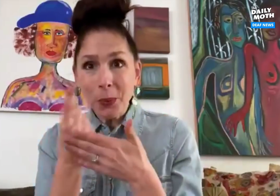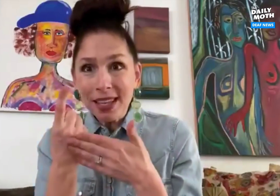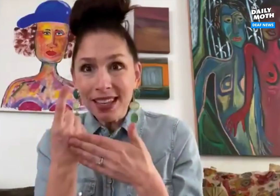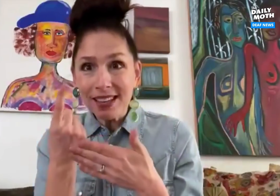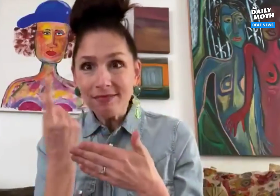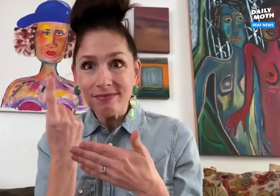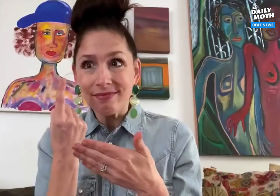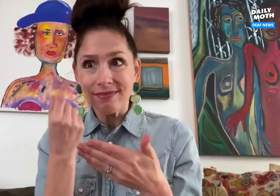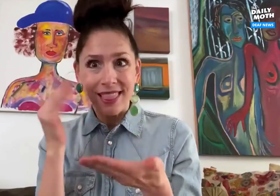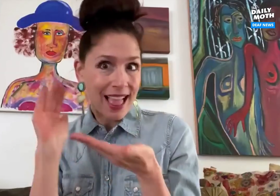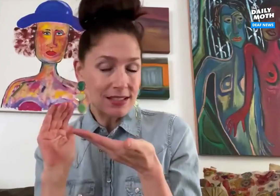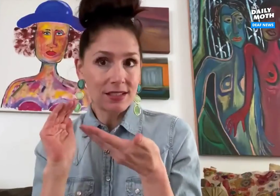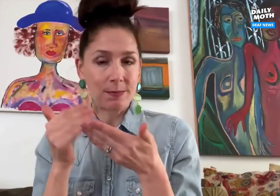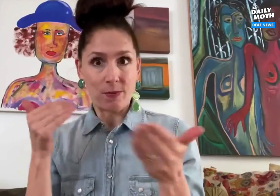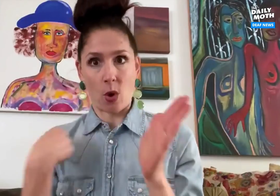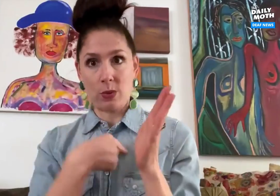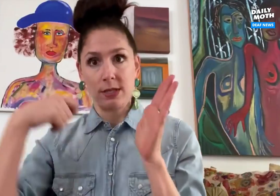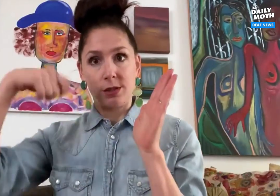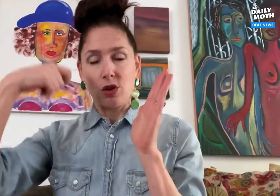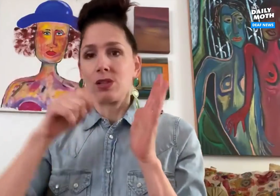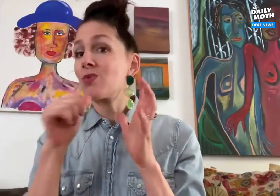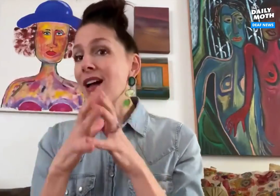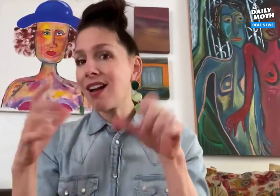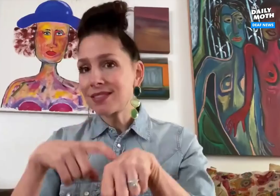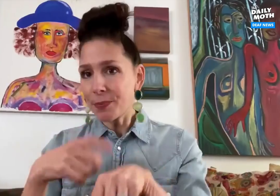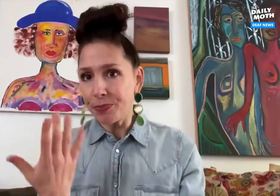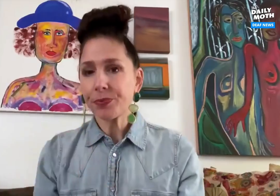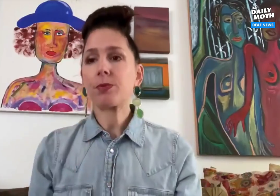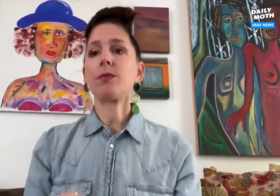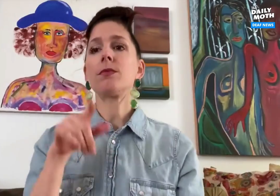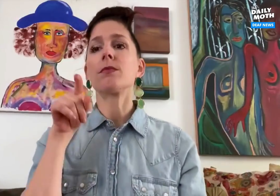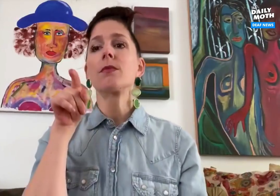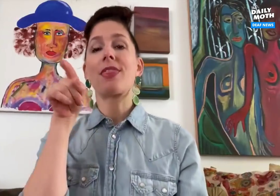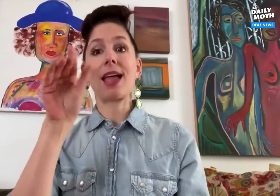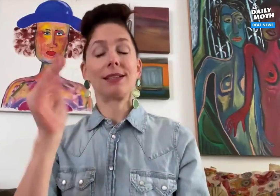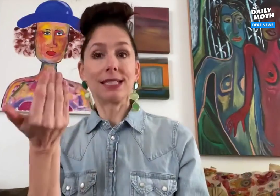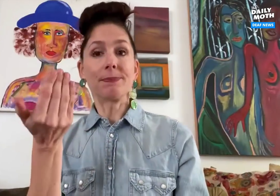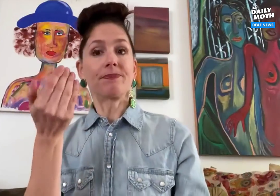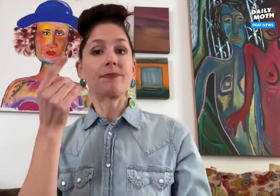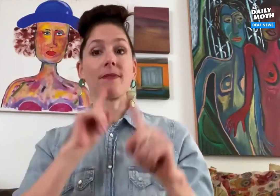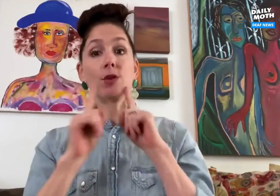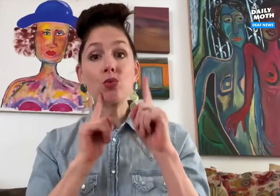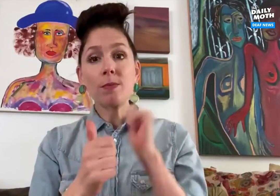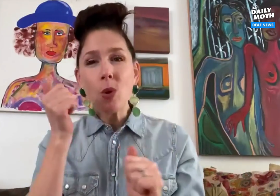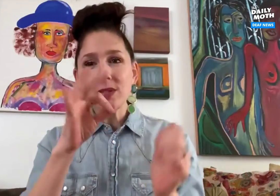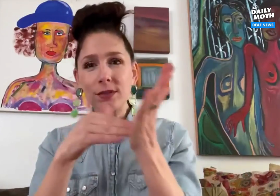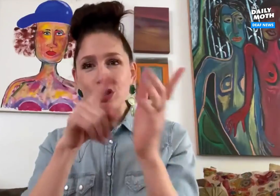maybe a week or less, before we started filming so there was not a lot of time. They seemed to have interviewed most of the doctors and